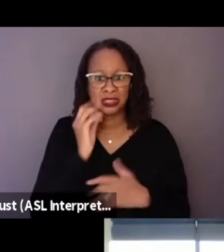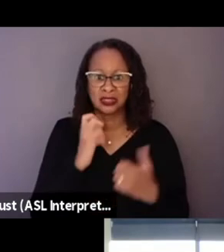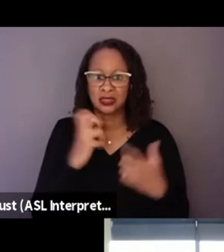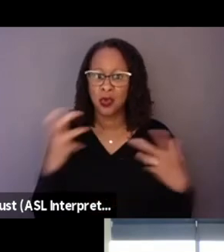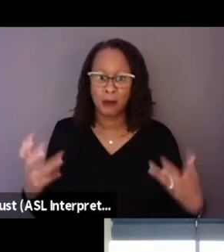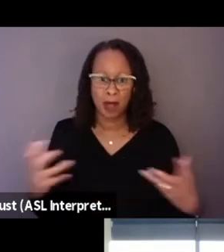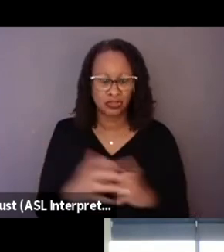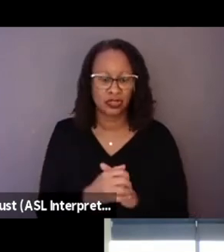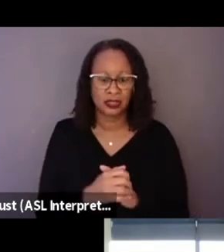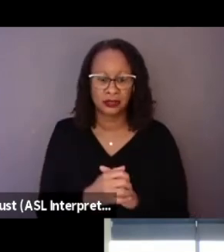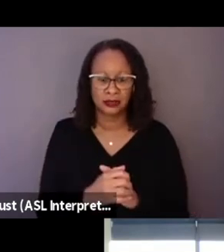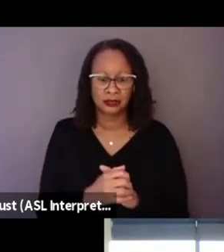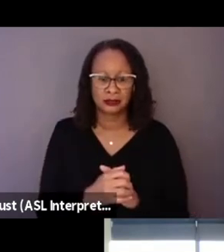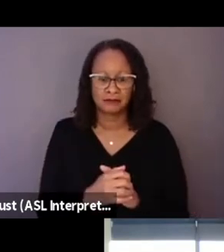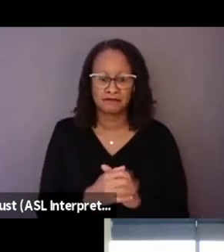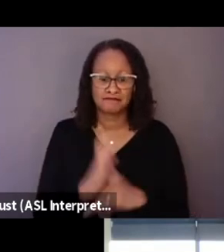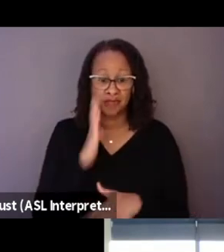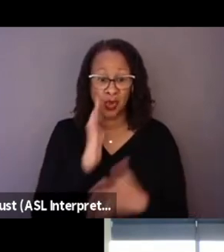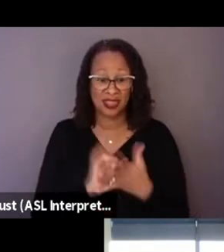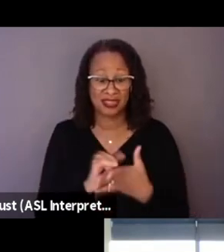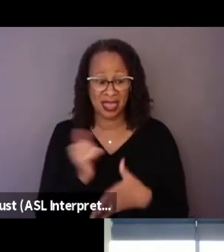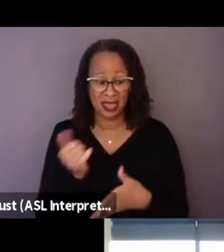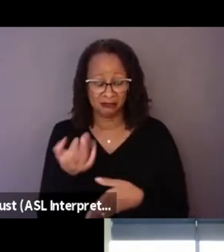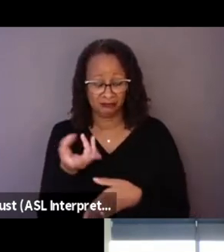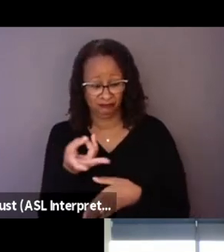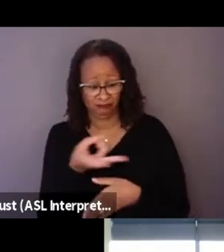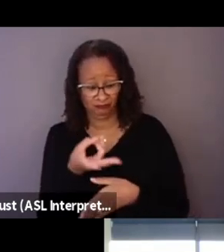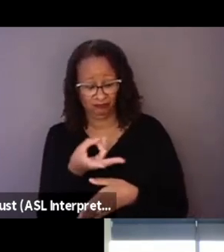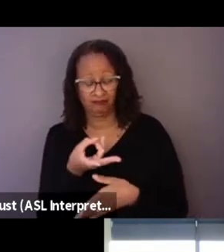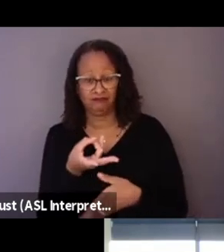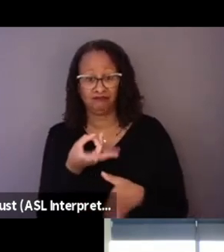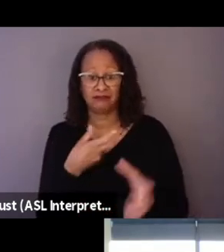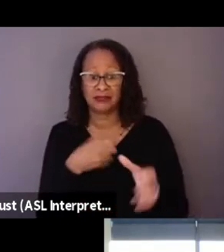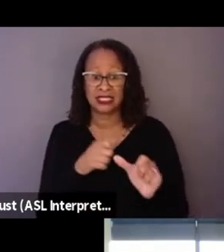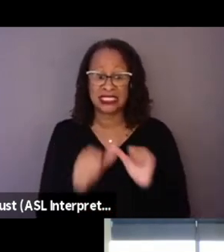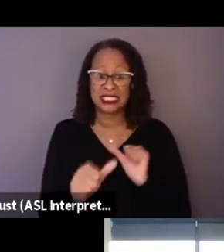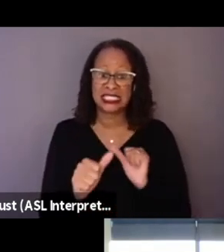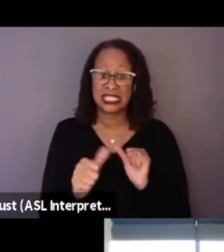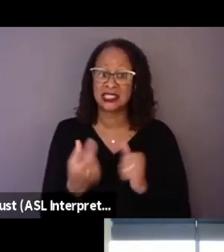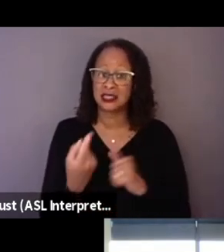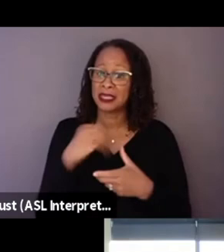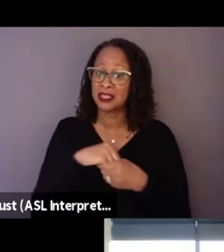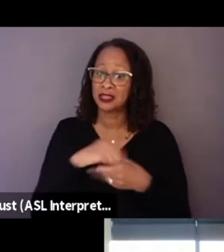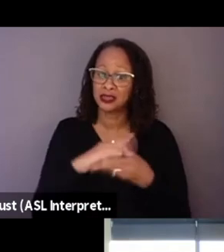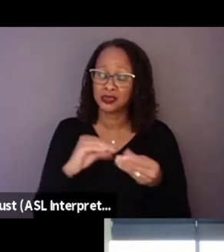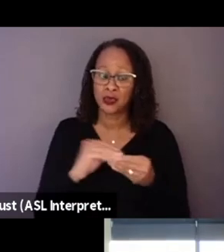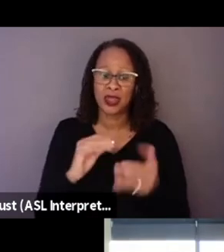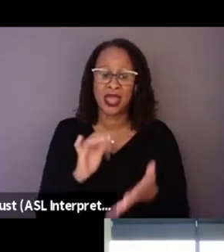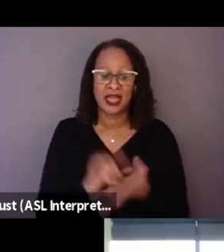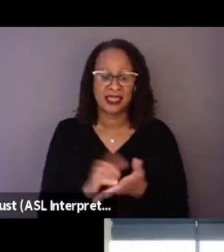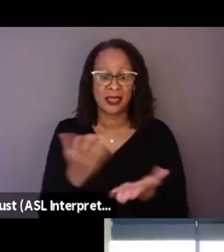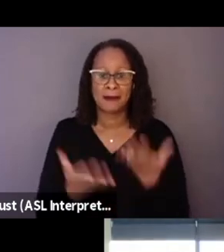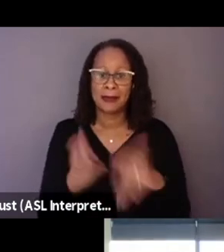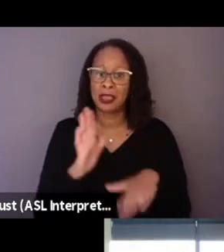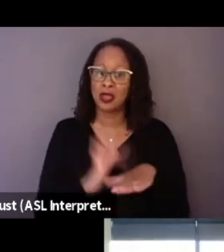Just like knowing that there's still something in their story that might call attention